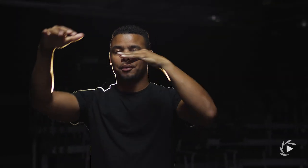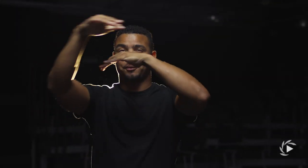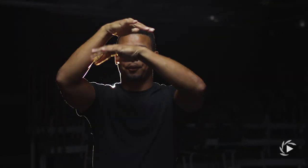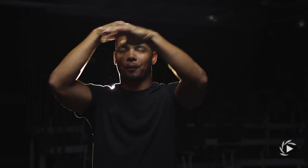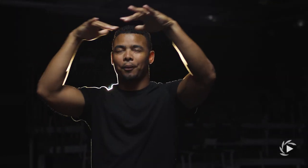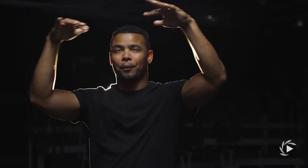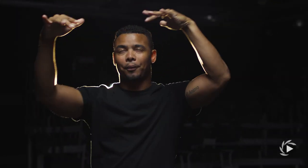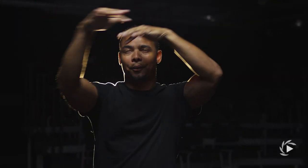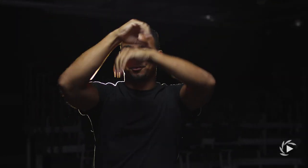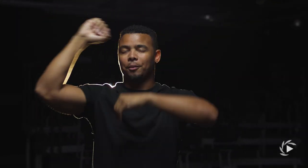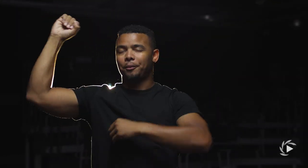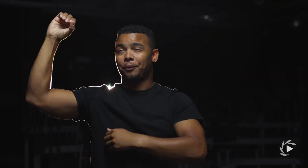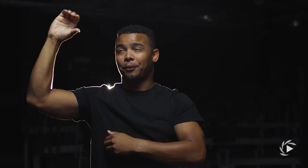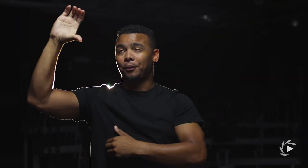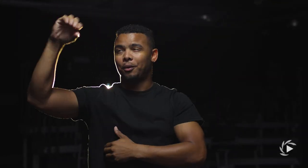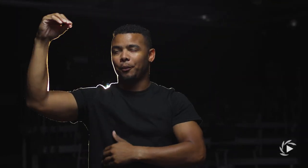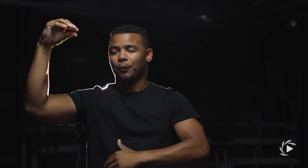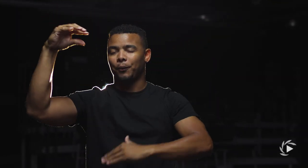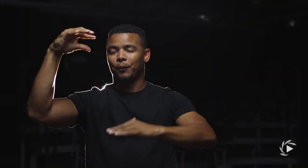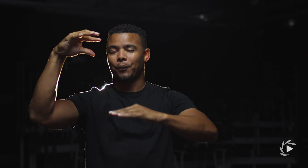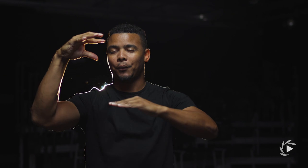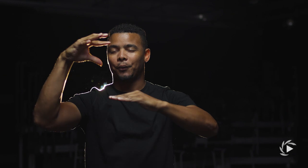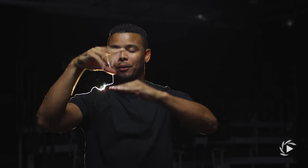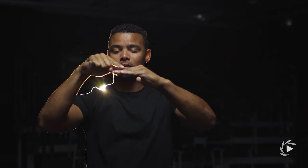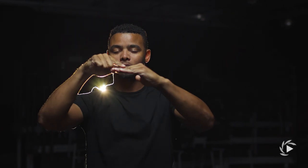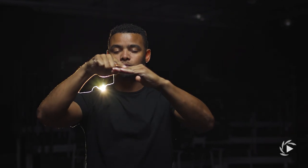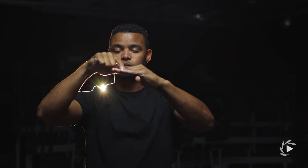The first time I ever heard about Visual Vernacular was in high school.